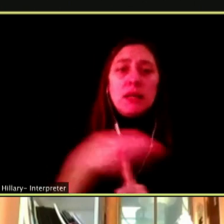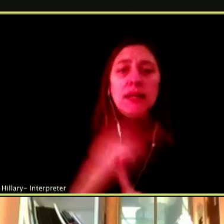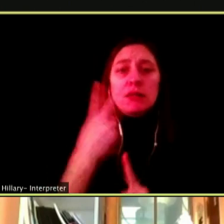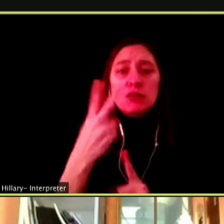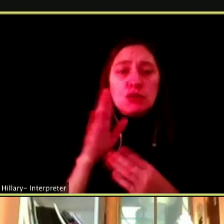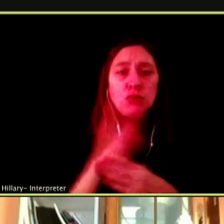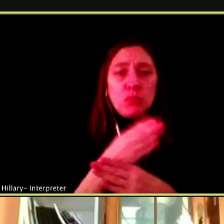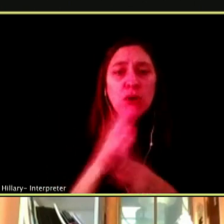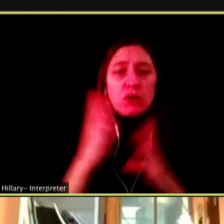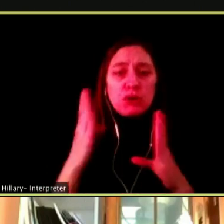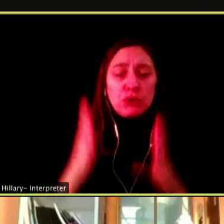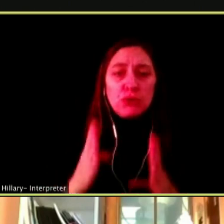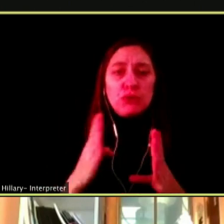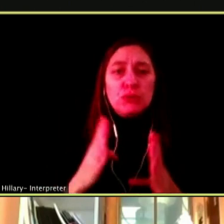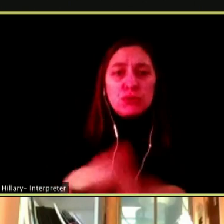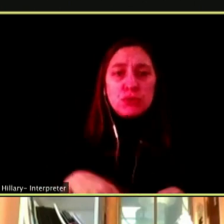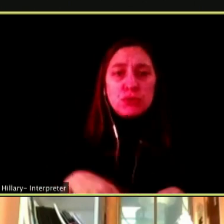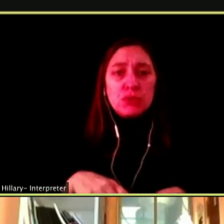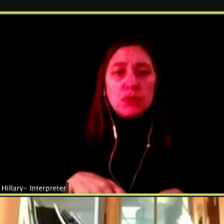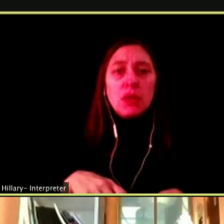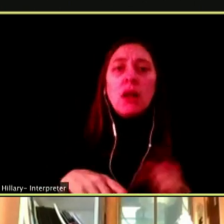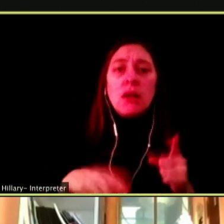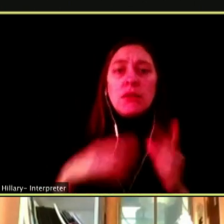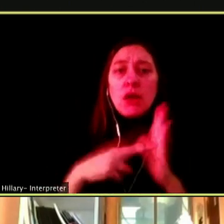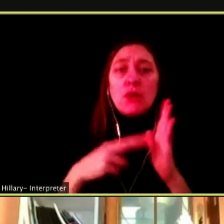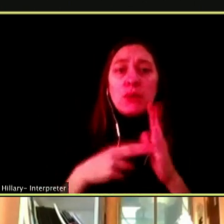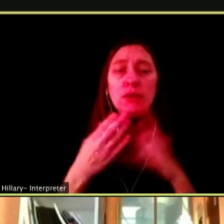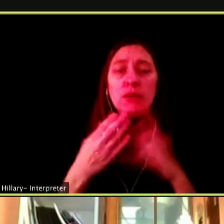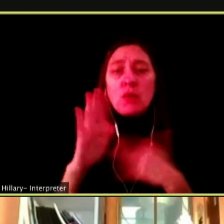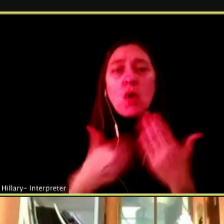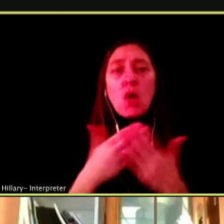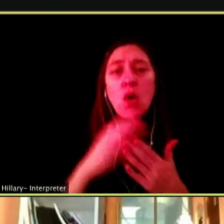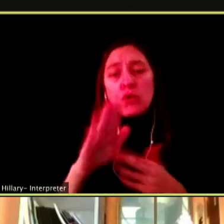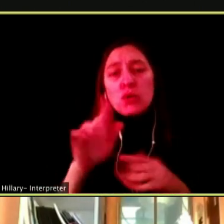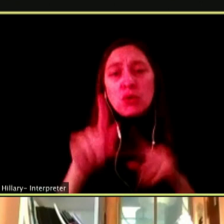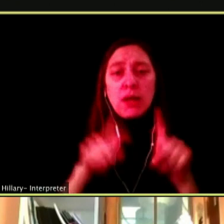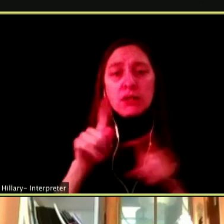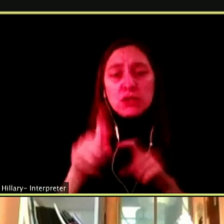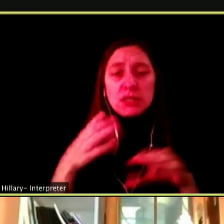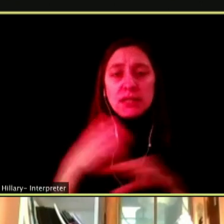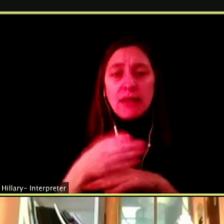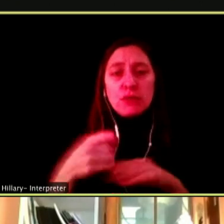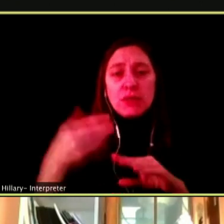LAURA MITCHELL ARE READING THROUGH ALL YOUR QUESTIONS AFTER THIS NEXT SET OF VIDEOS KAREN